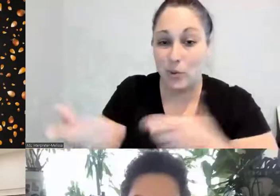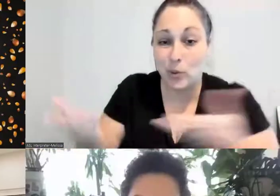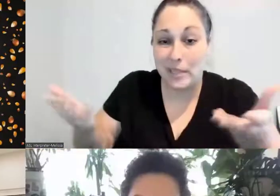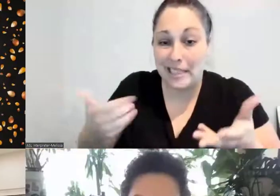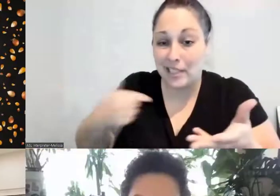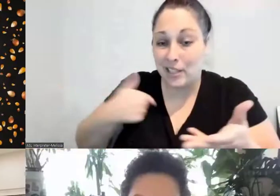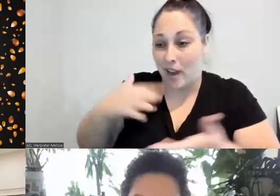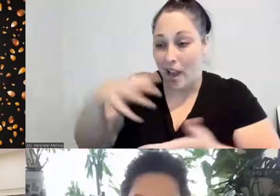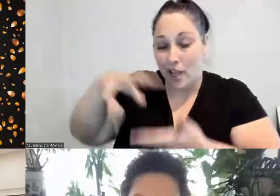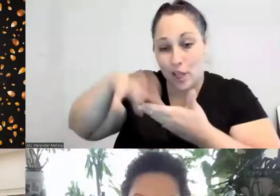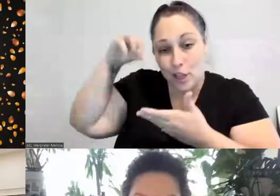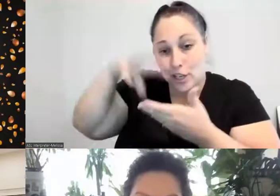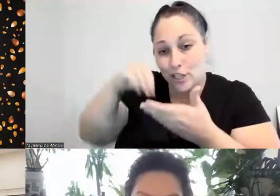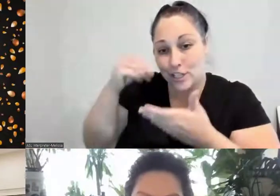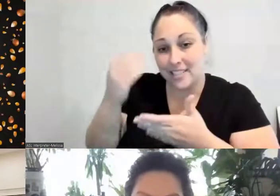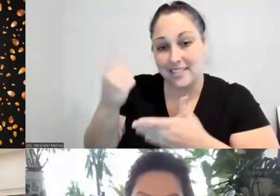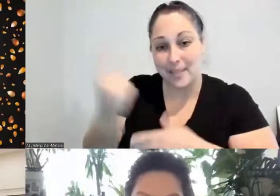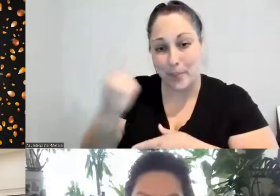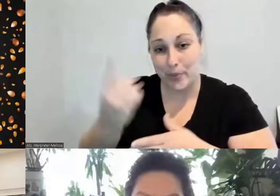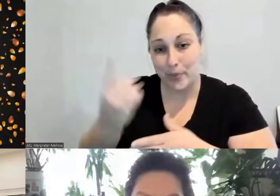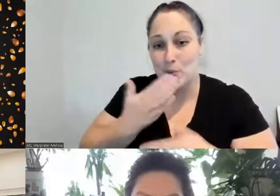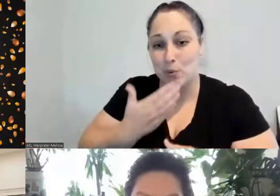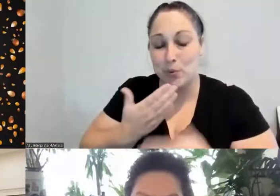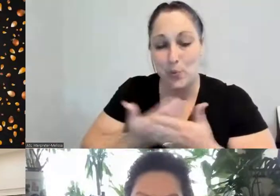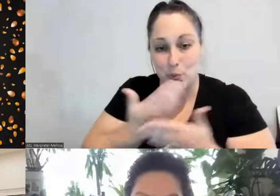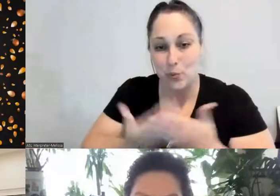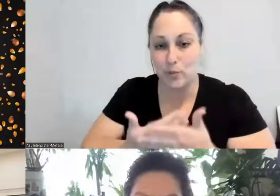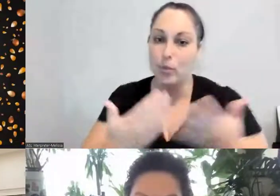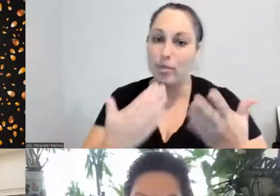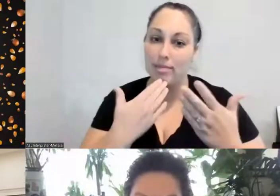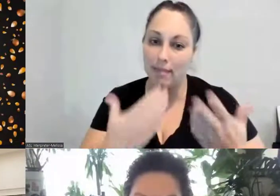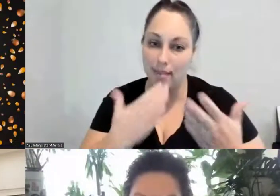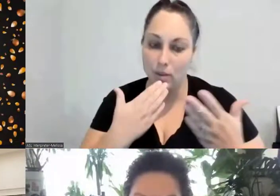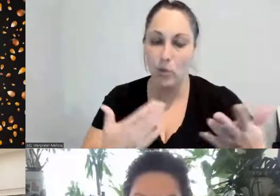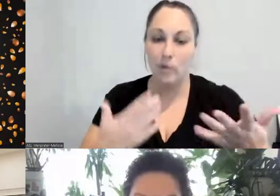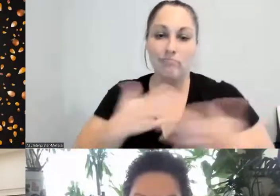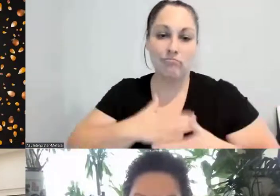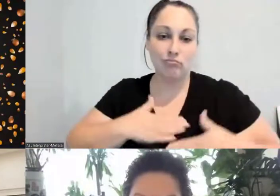wanted to say thank you and give you a moment to appreciate some of the commentary that's in the chat.